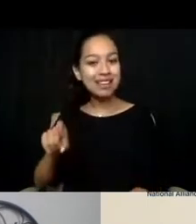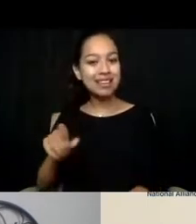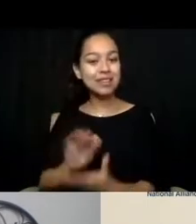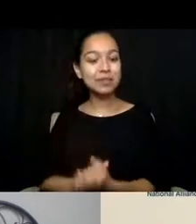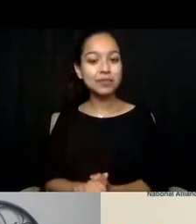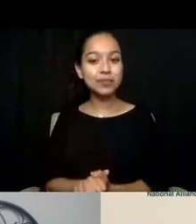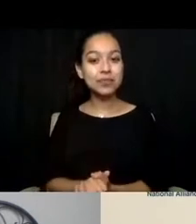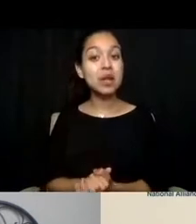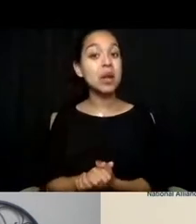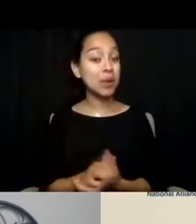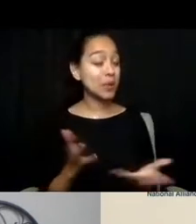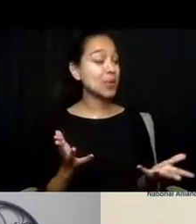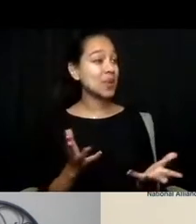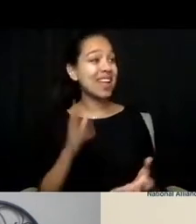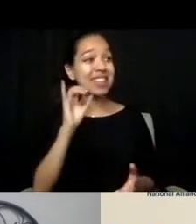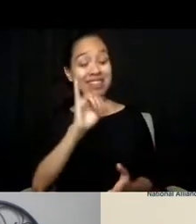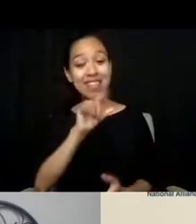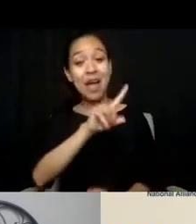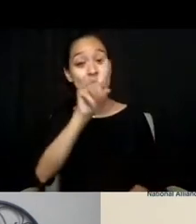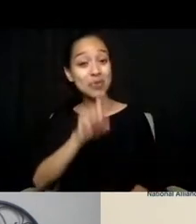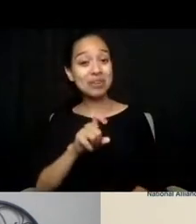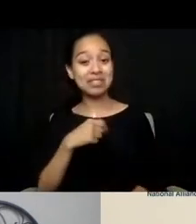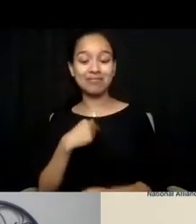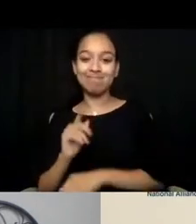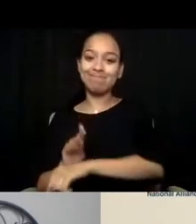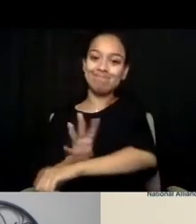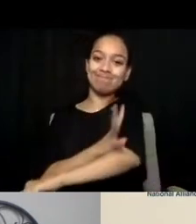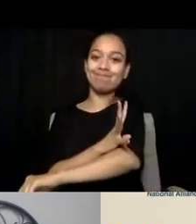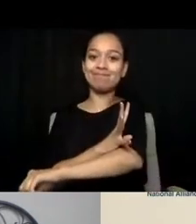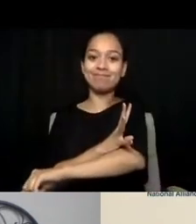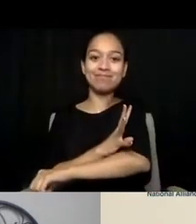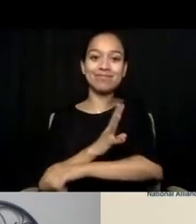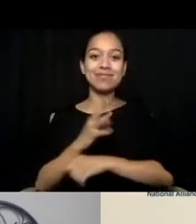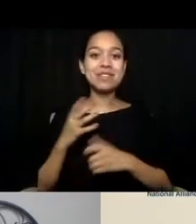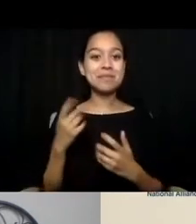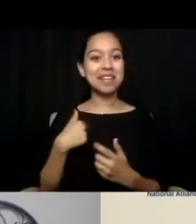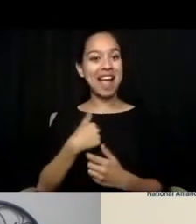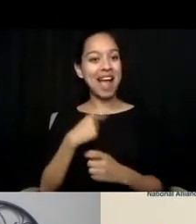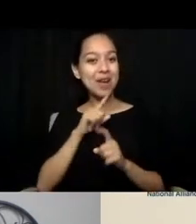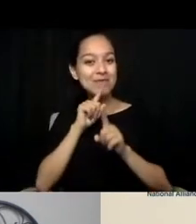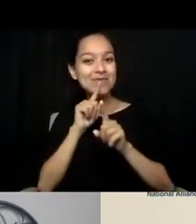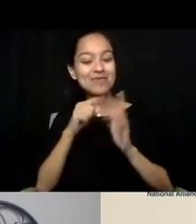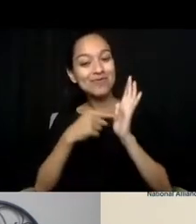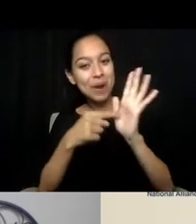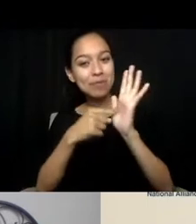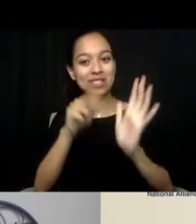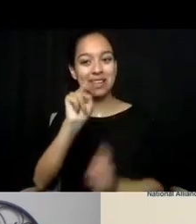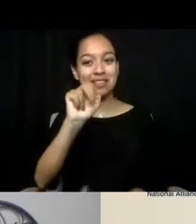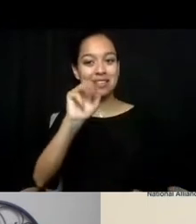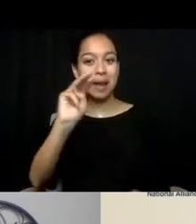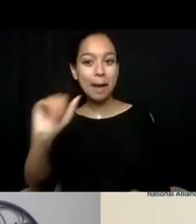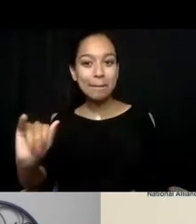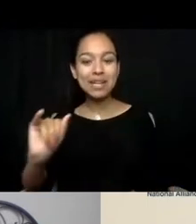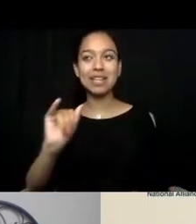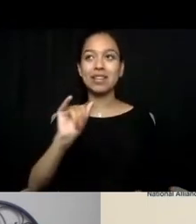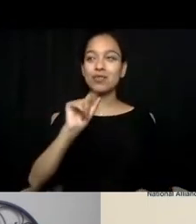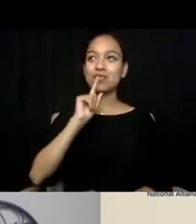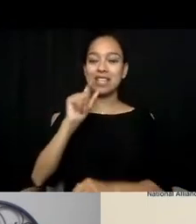It's giving me chills as representing NAMI, but it's giving me chills as a father, as an uncle. I don't have a number to call right now,